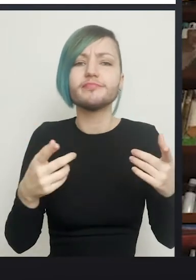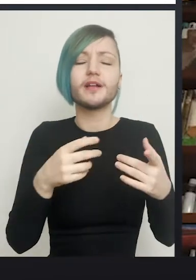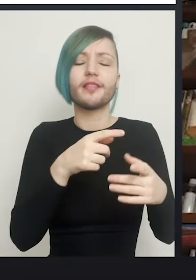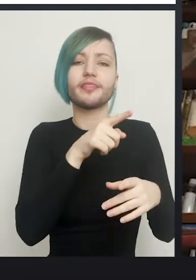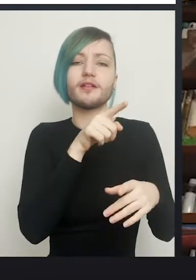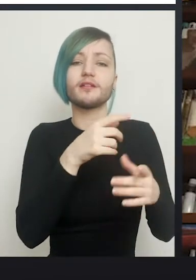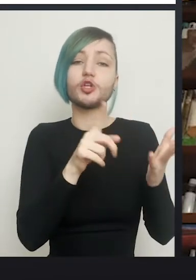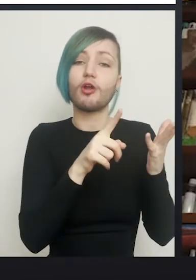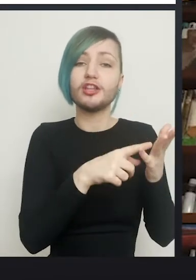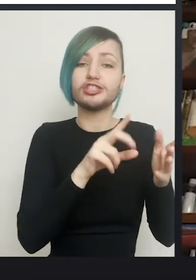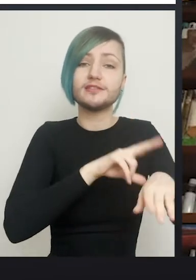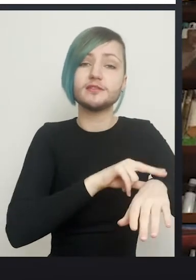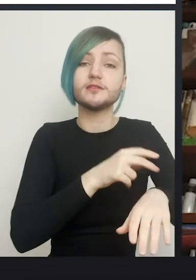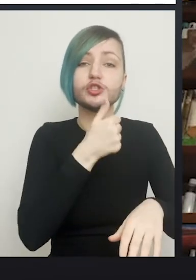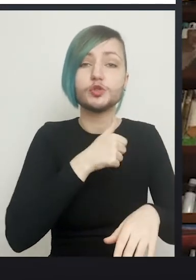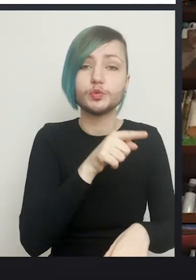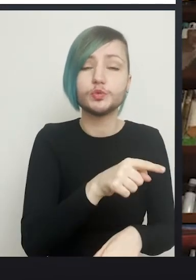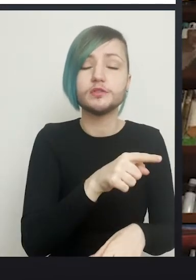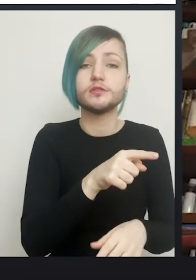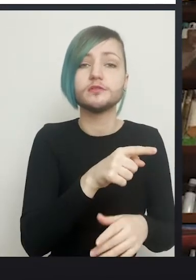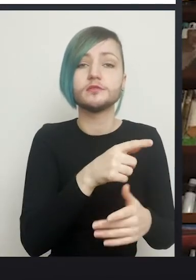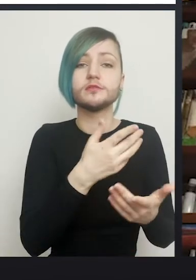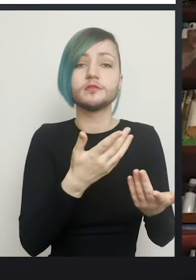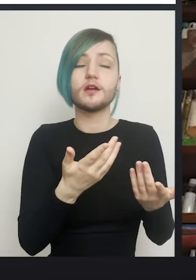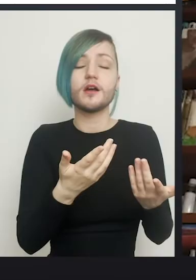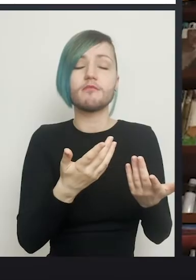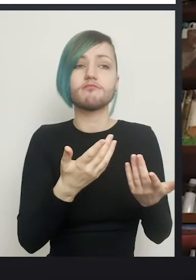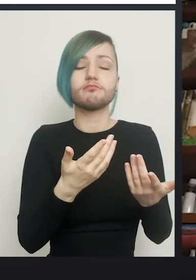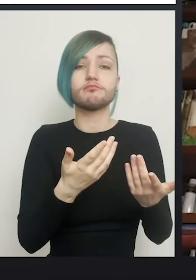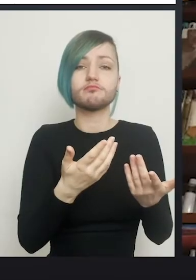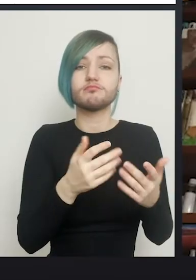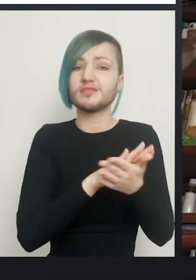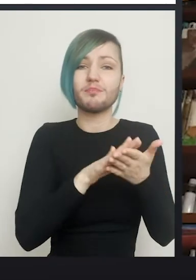Because the indication for orchidectomy for most of us when I was a urological trainee